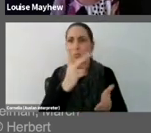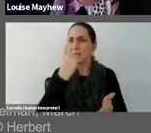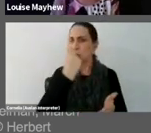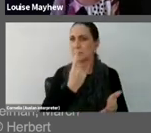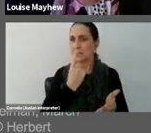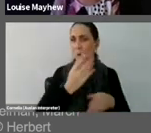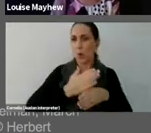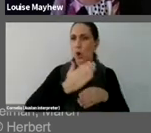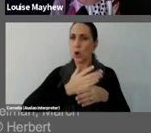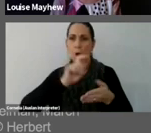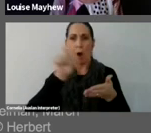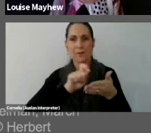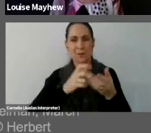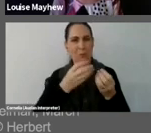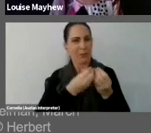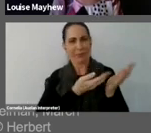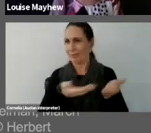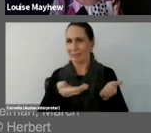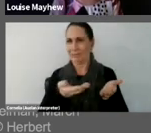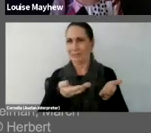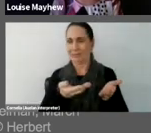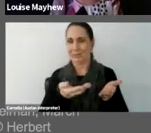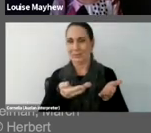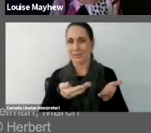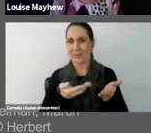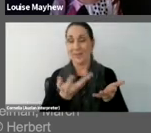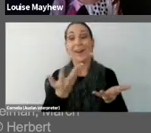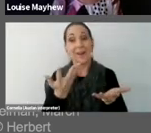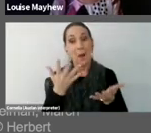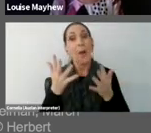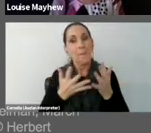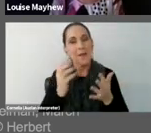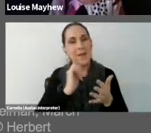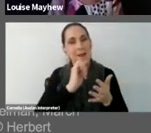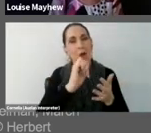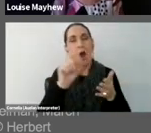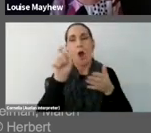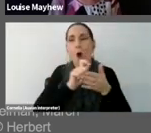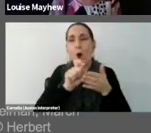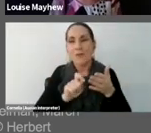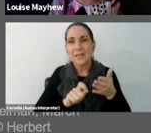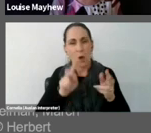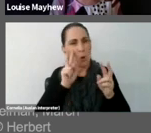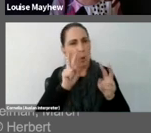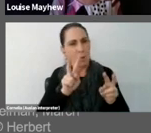the office. In turn the order of the office seems to have somehow infected